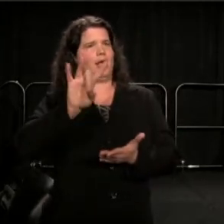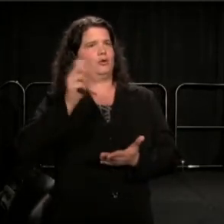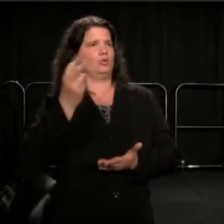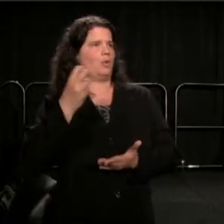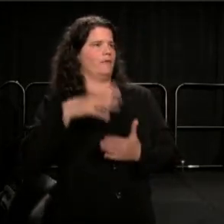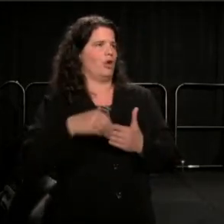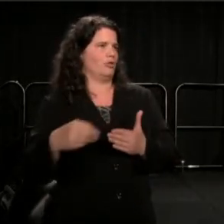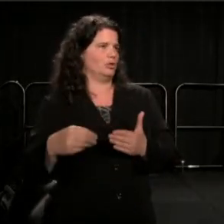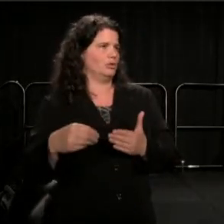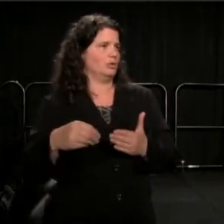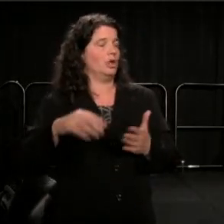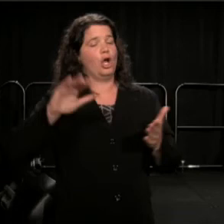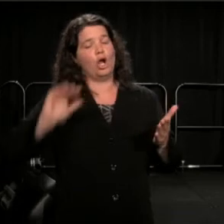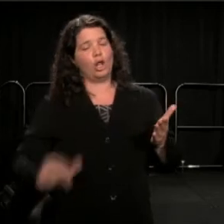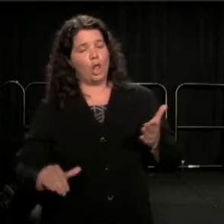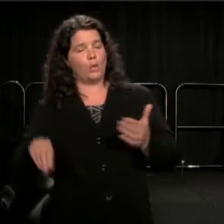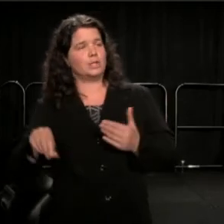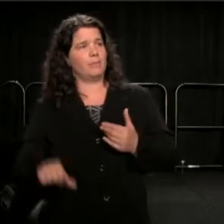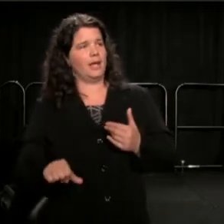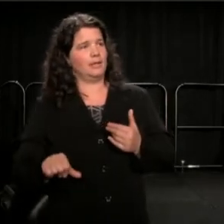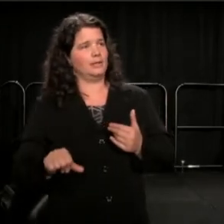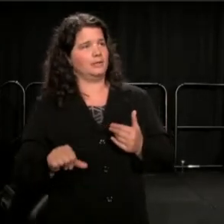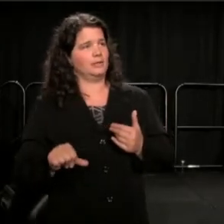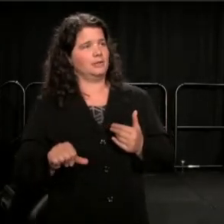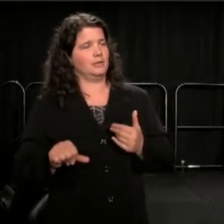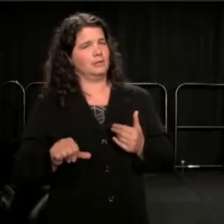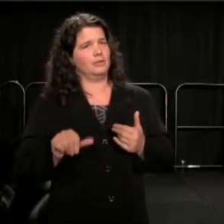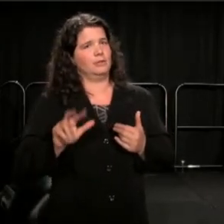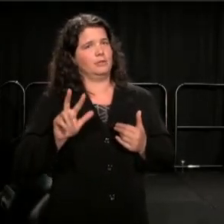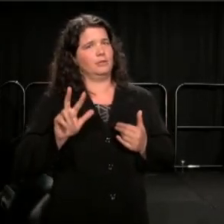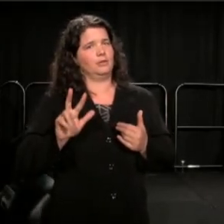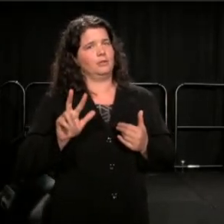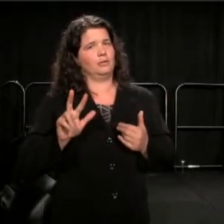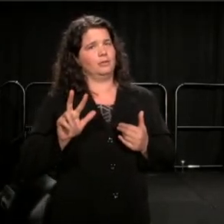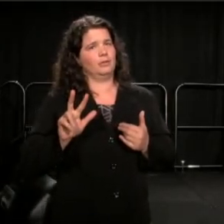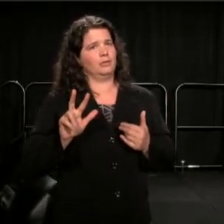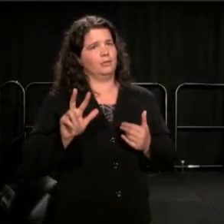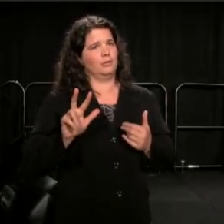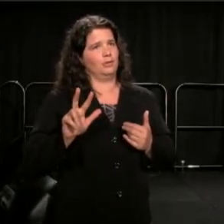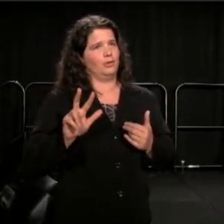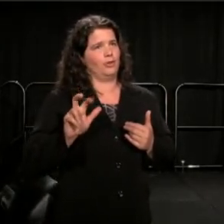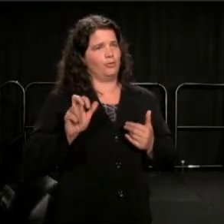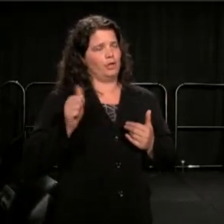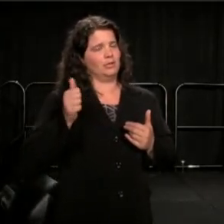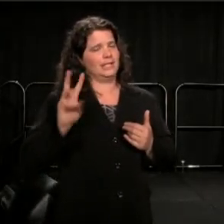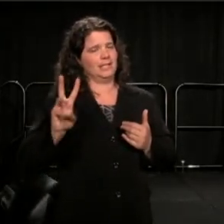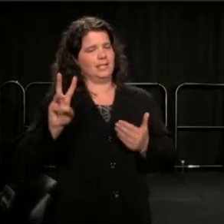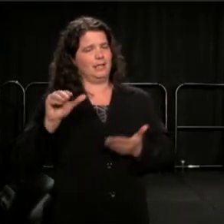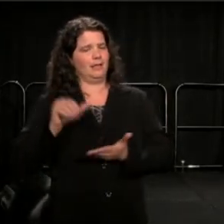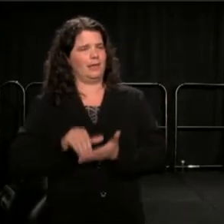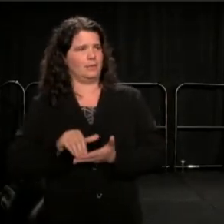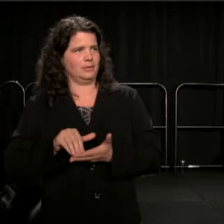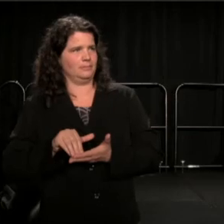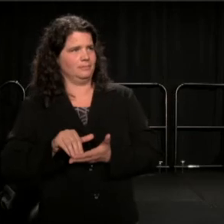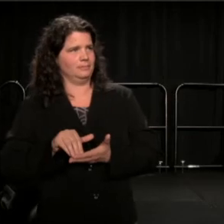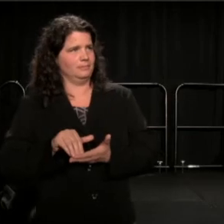The lowest paid is $316,134.